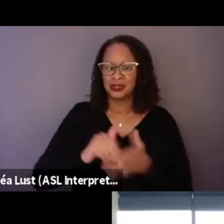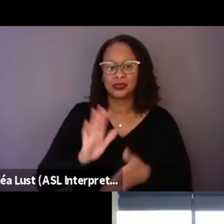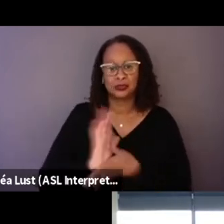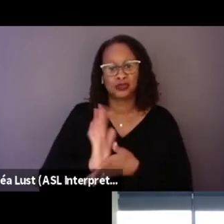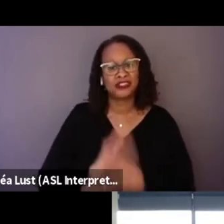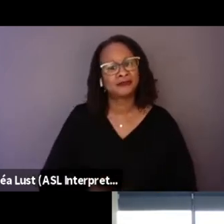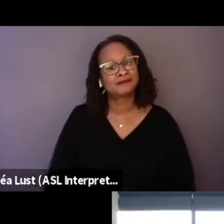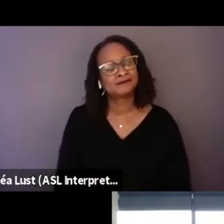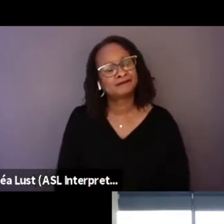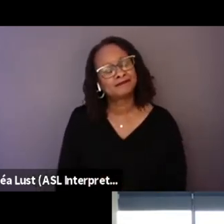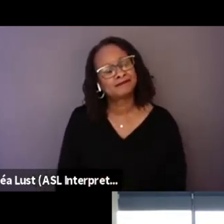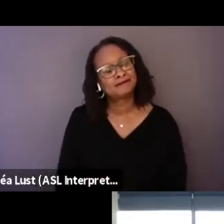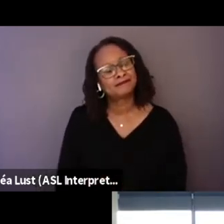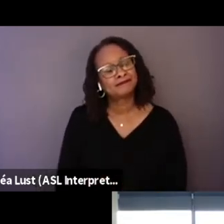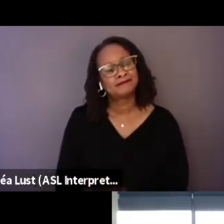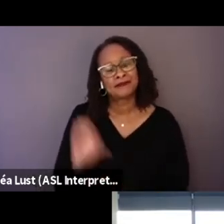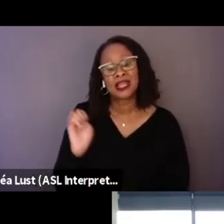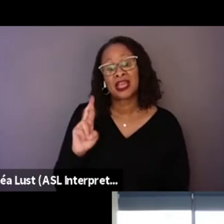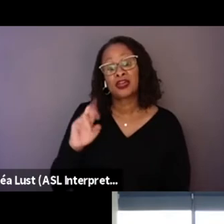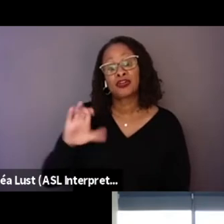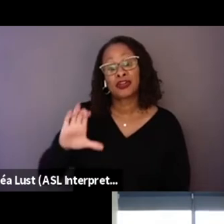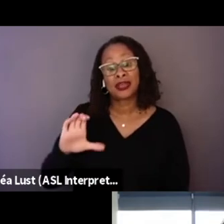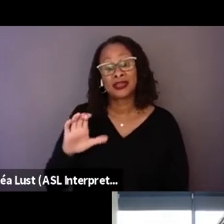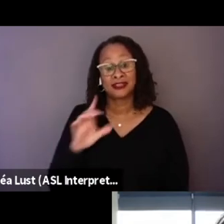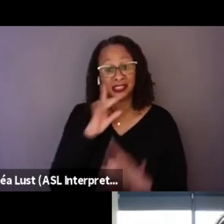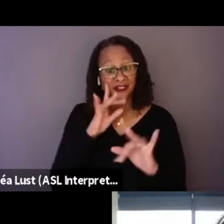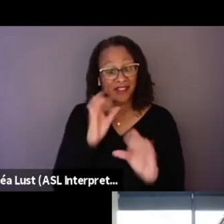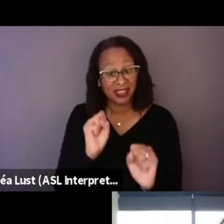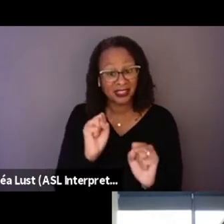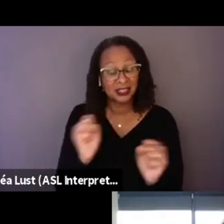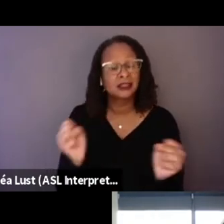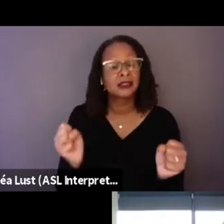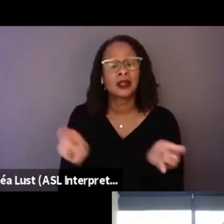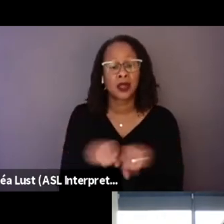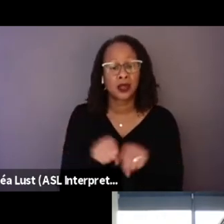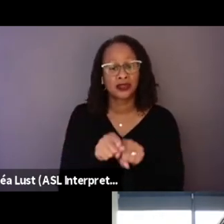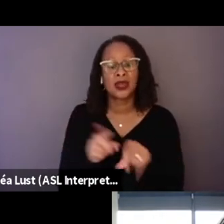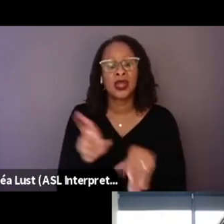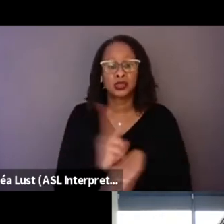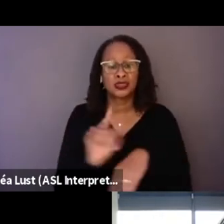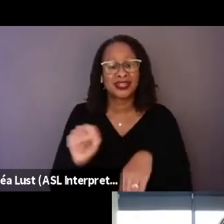Yeah. And what's fascinating about it is that it's also using that as a platform in much the same way that